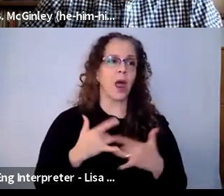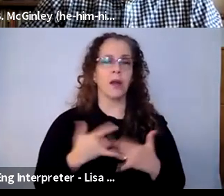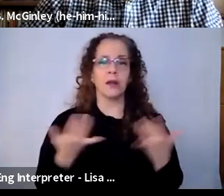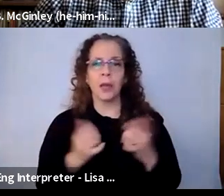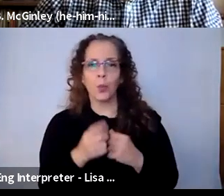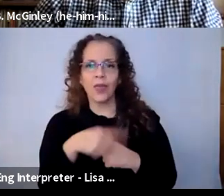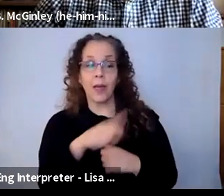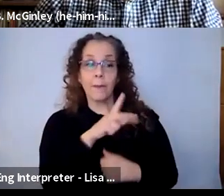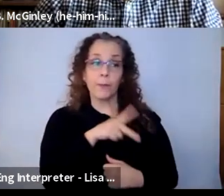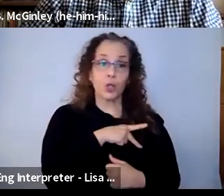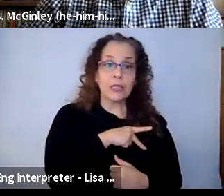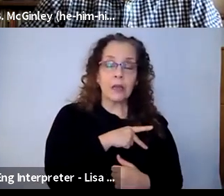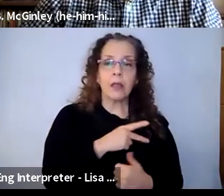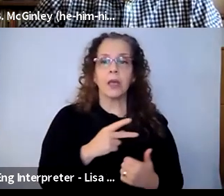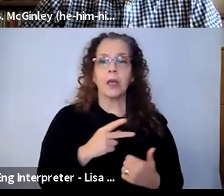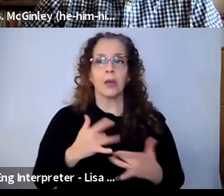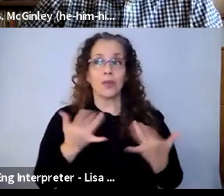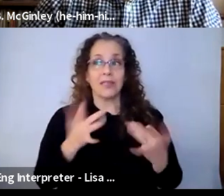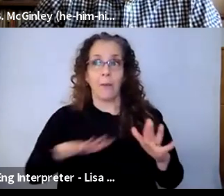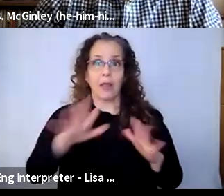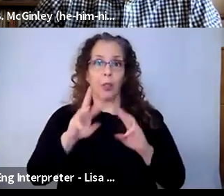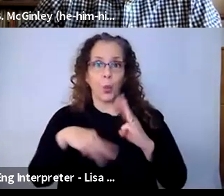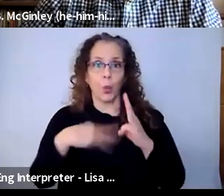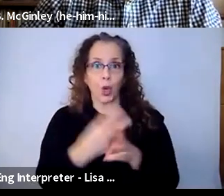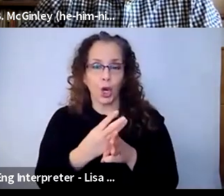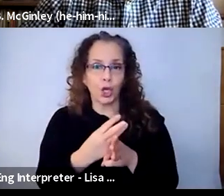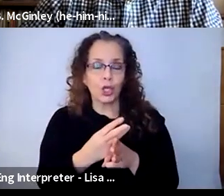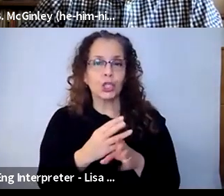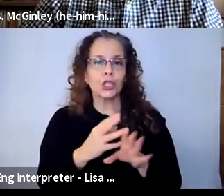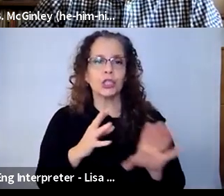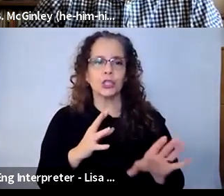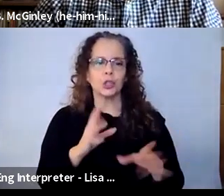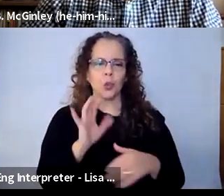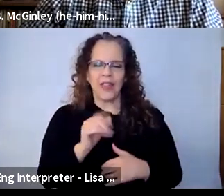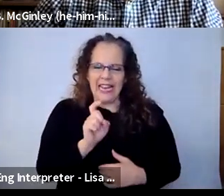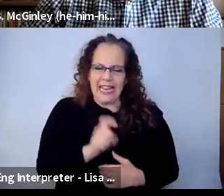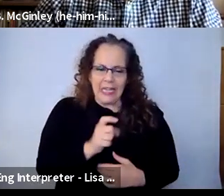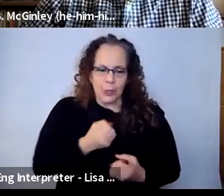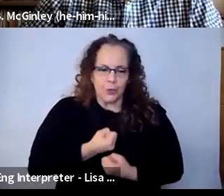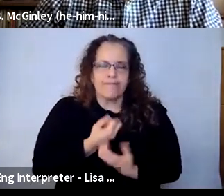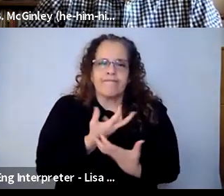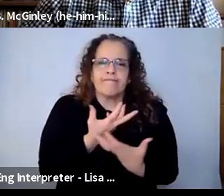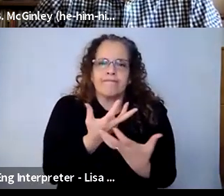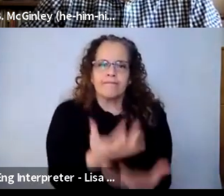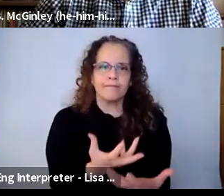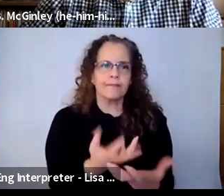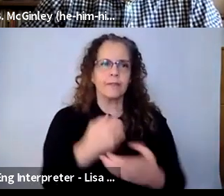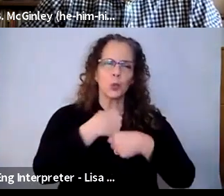current events. So this need for, you know, making art, expressing themselves, you know, interacting with each other,